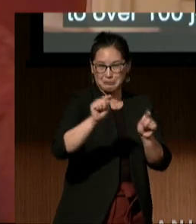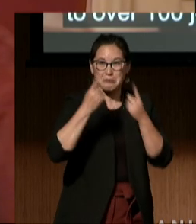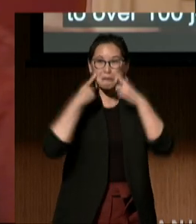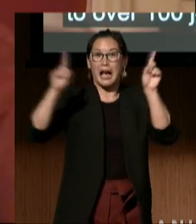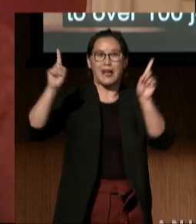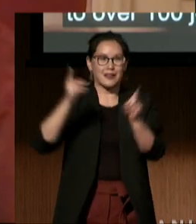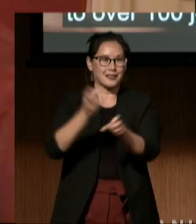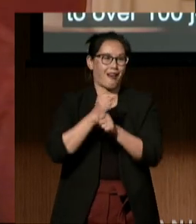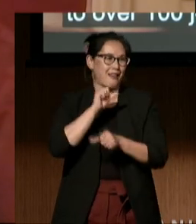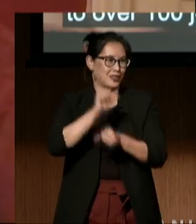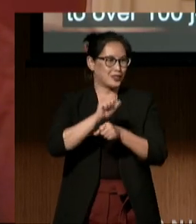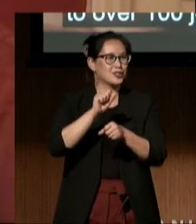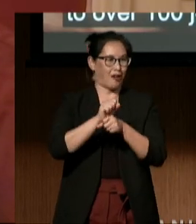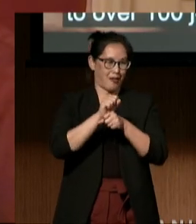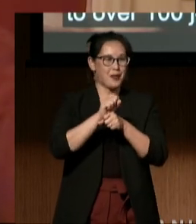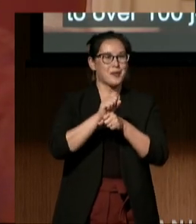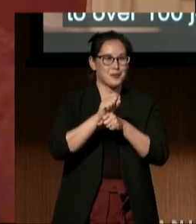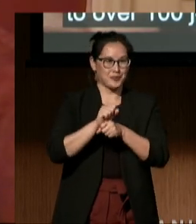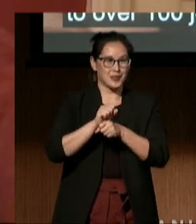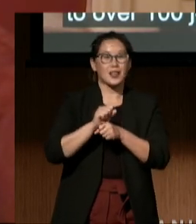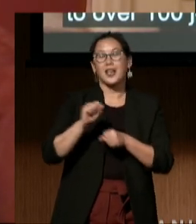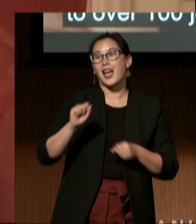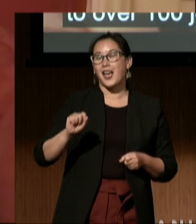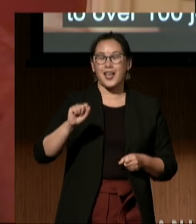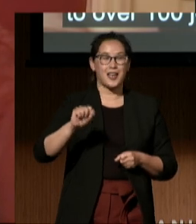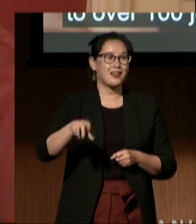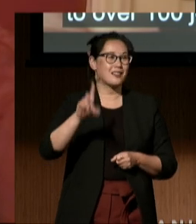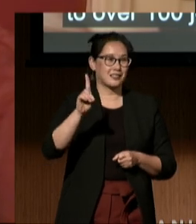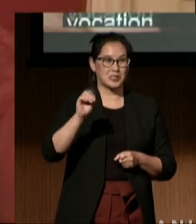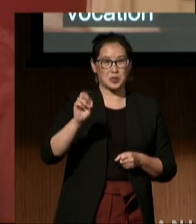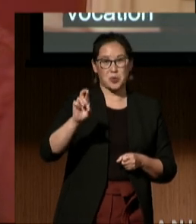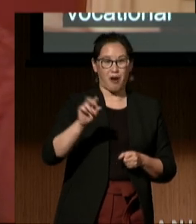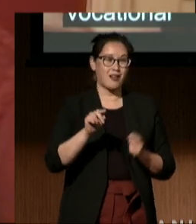by the Vocational Rehabilitation Services in North Carolina.